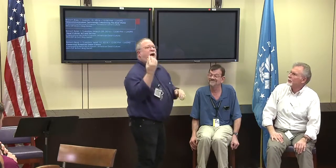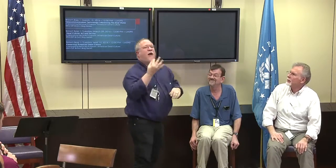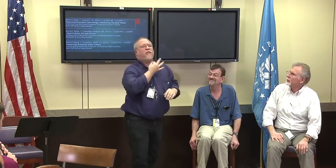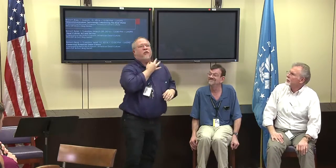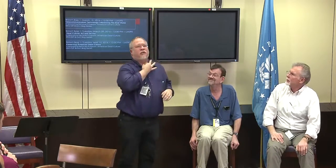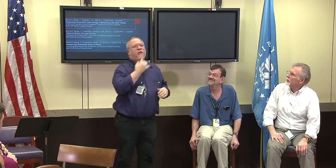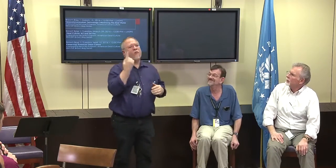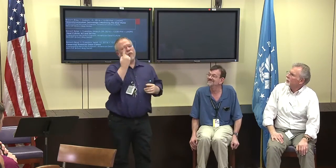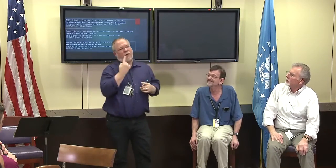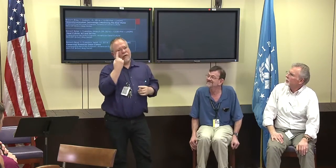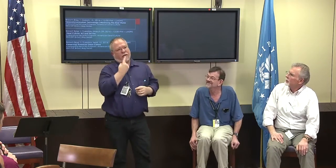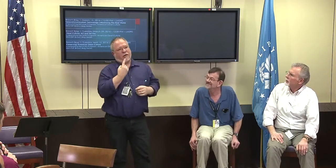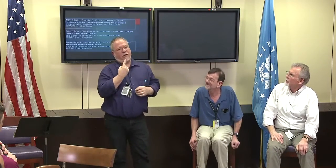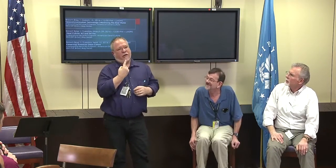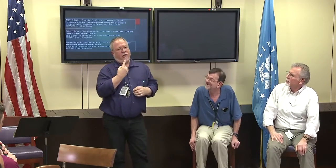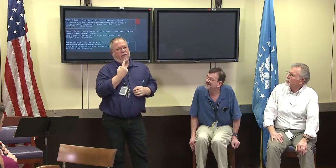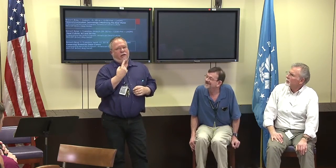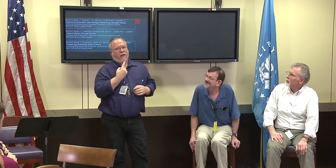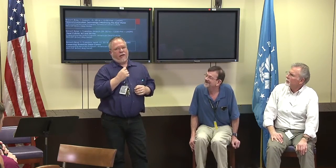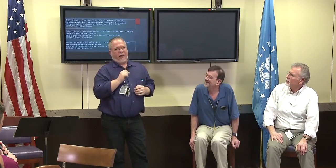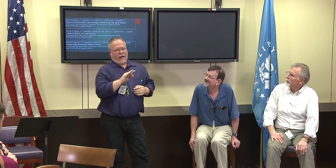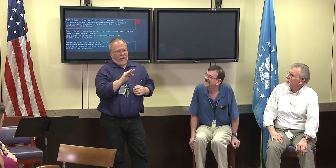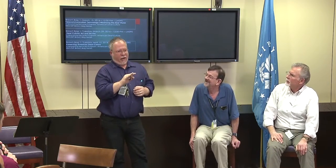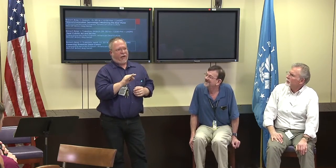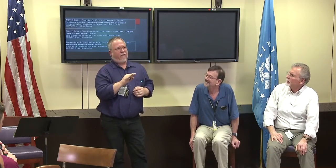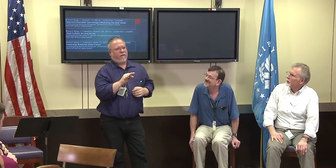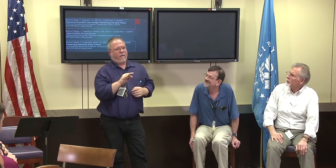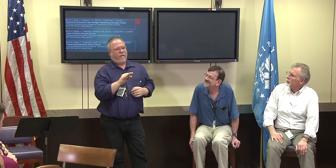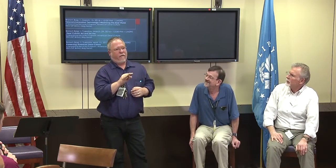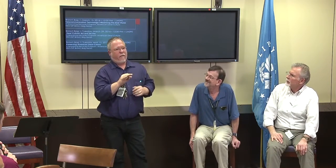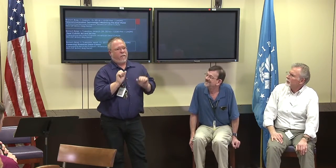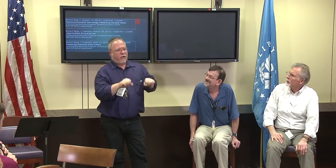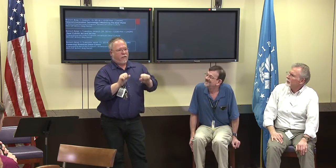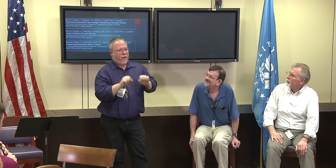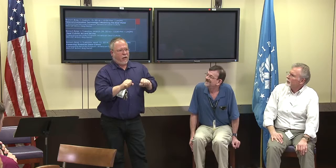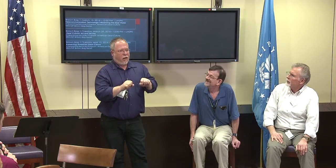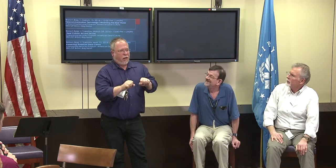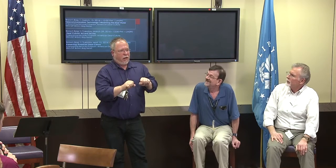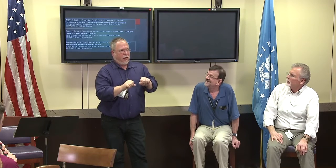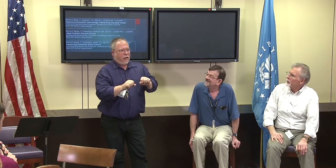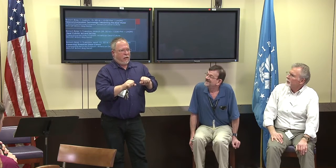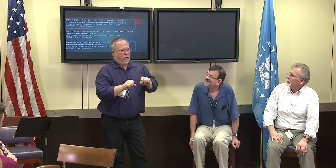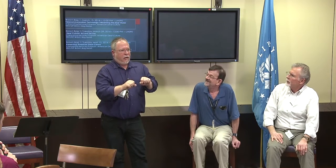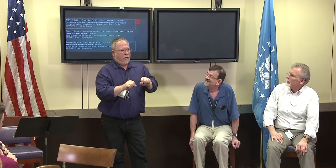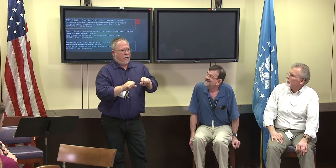I'm wondering, there's the availability of like, for example with virtual reality where they used